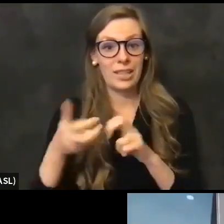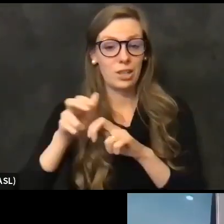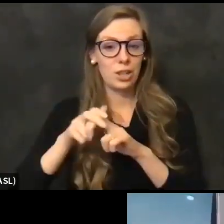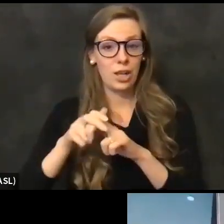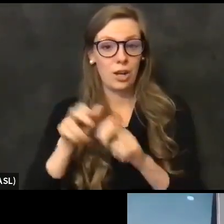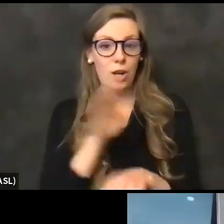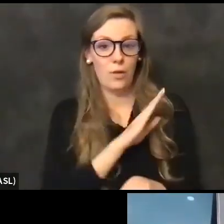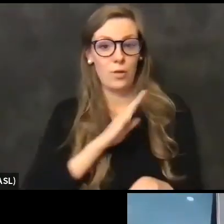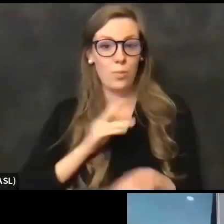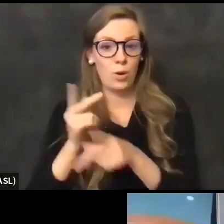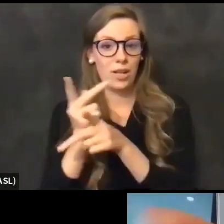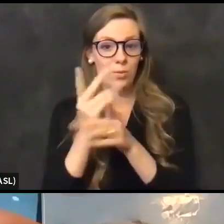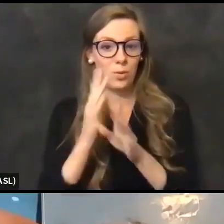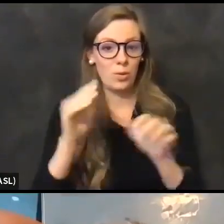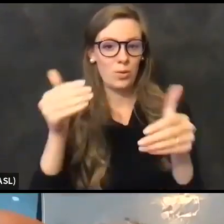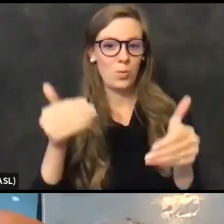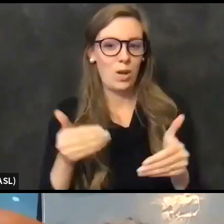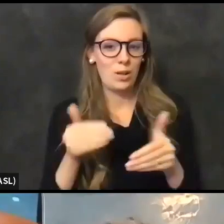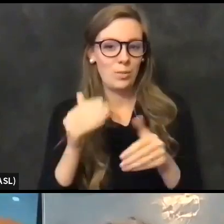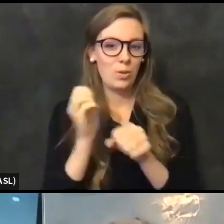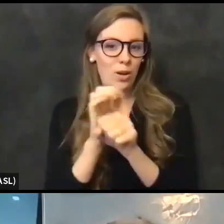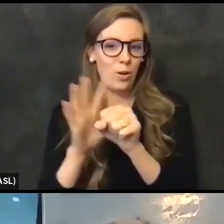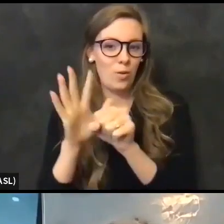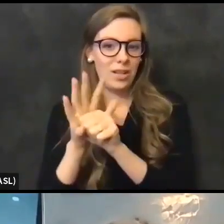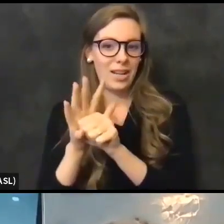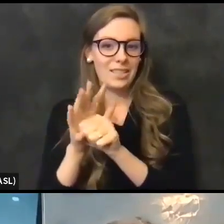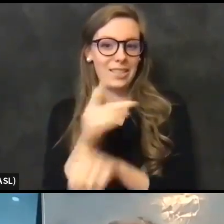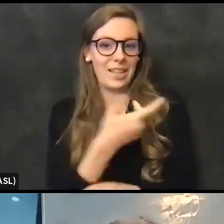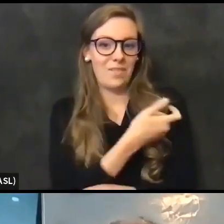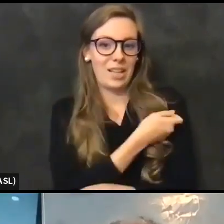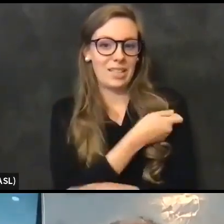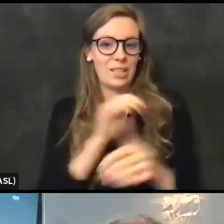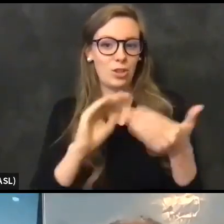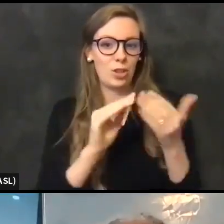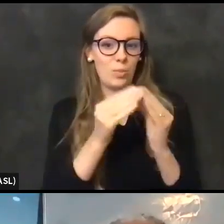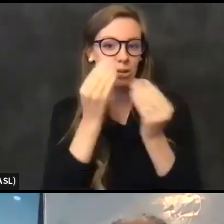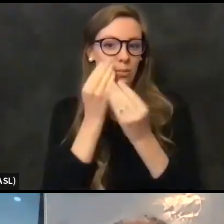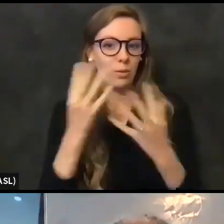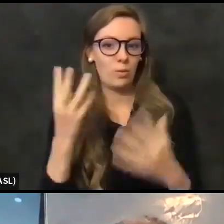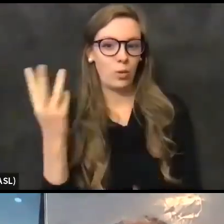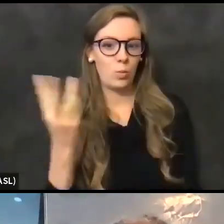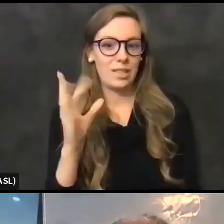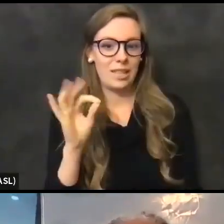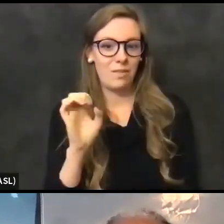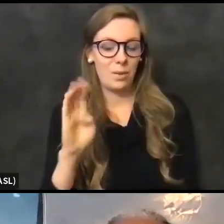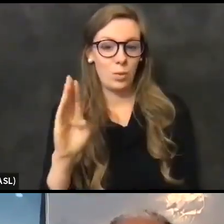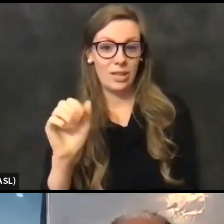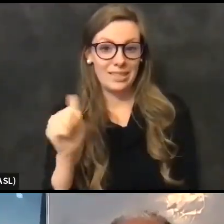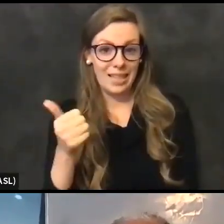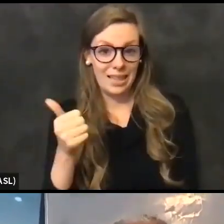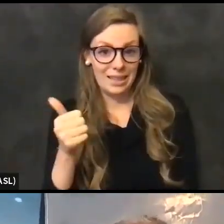Welcome to our covid-19 and Vaccination Community Briefing for Wednesday, February 10th. Today, we've got a treat for all of you